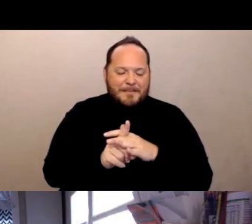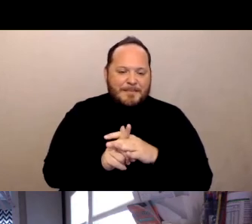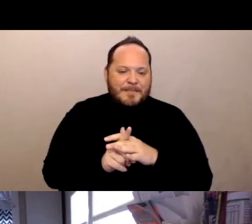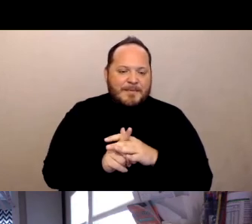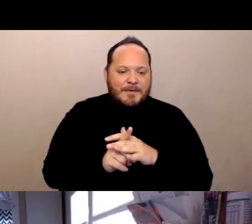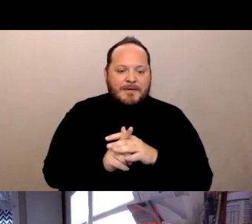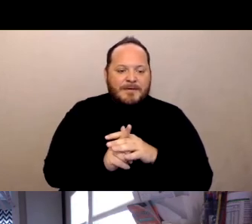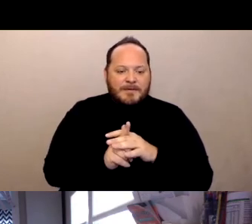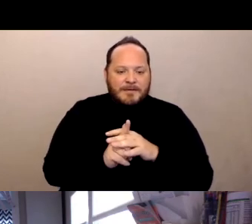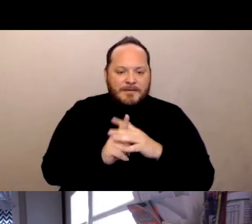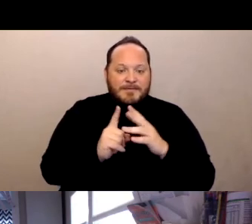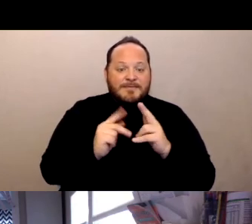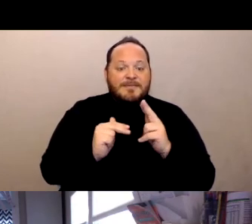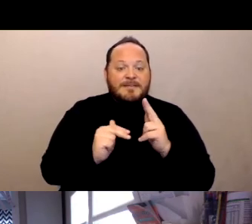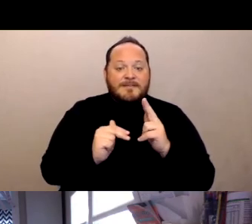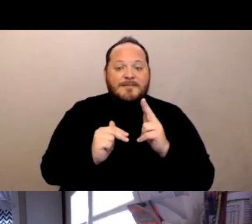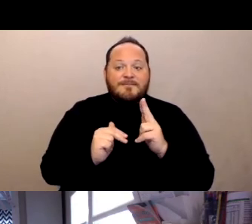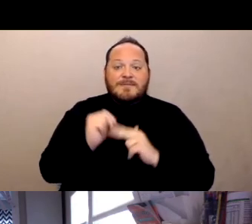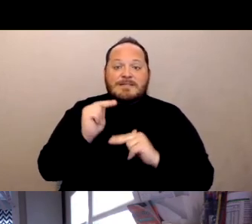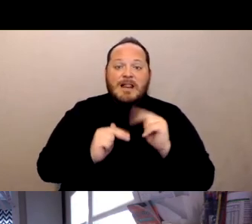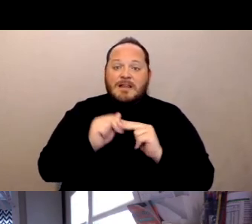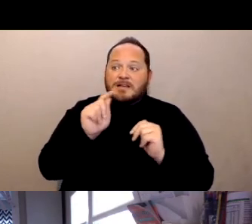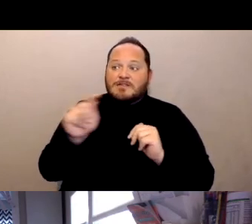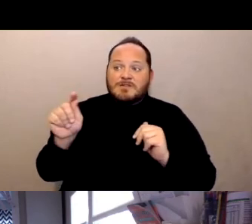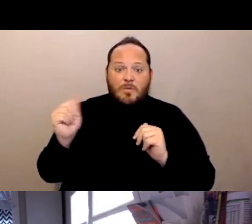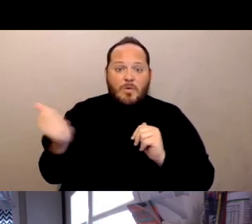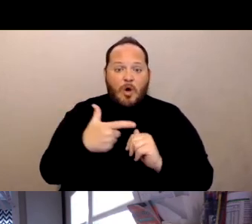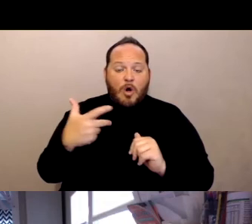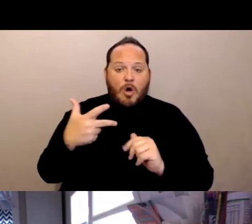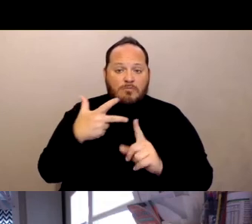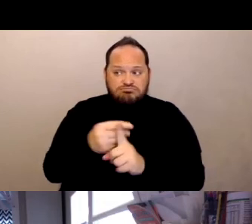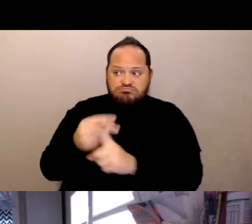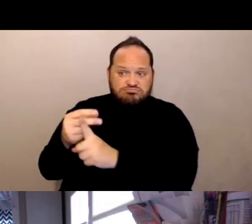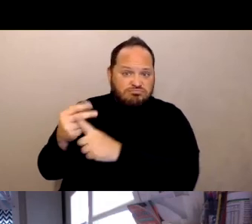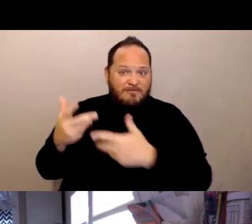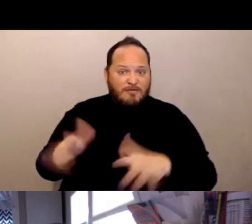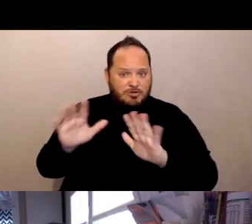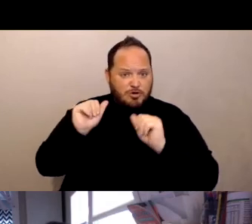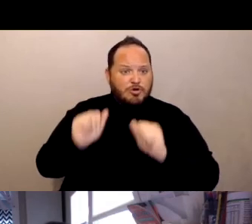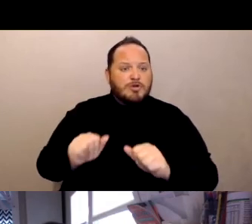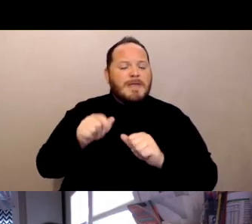all of the residents were vaccinated. Could they be treated like households under the CDC guidance